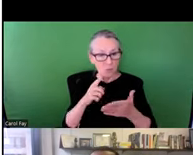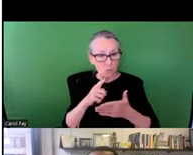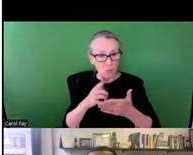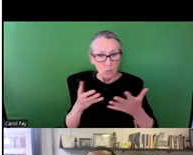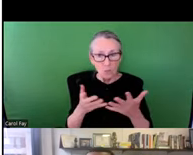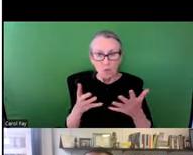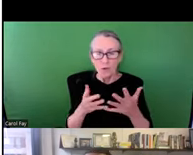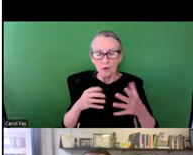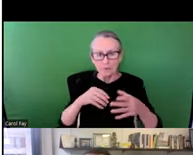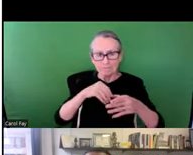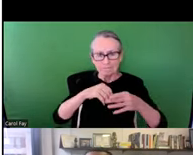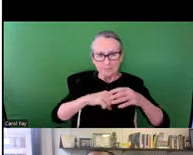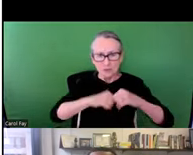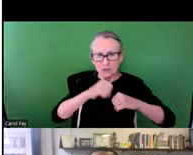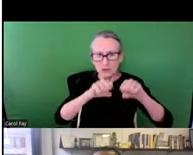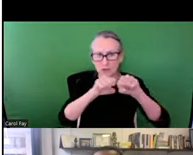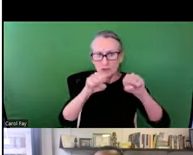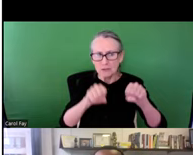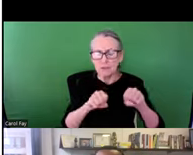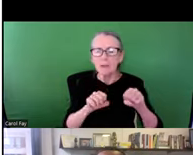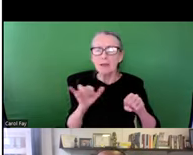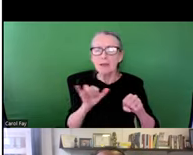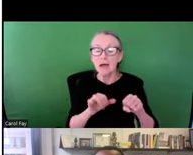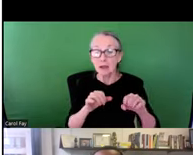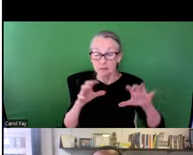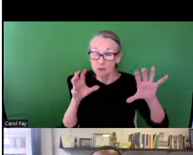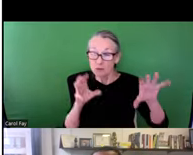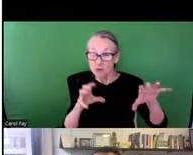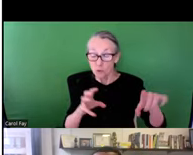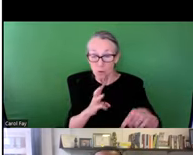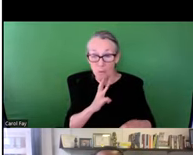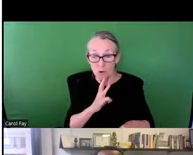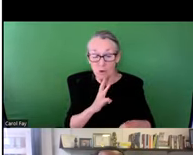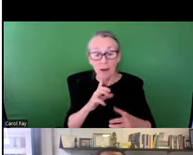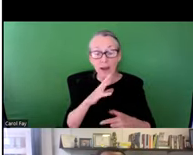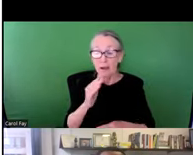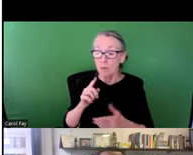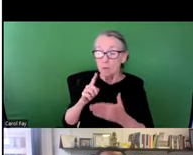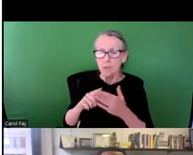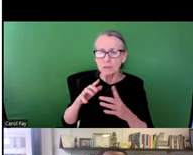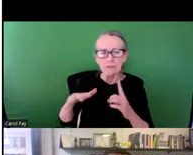fundamental core questions. What is the general inventory of various infrastructure systems, particularly stormwater